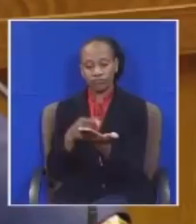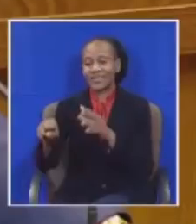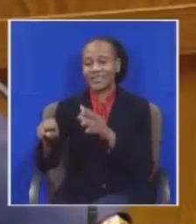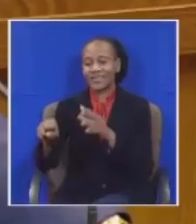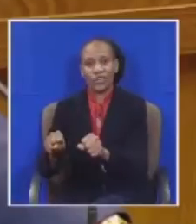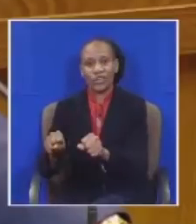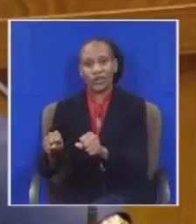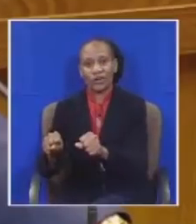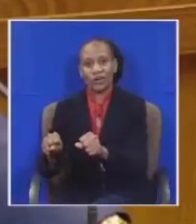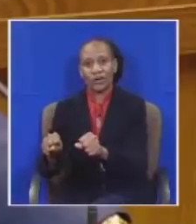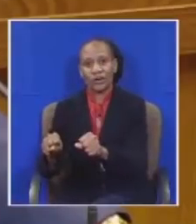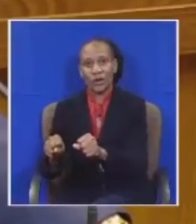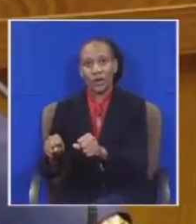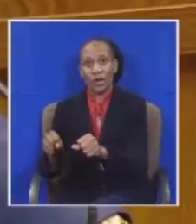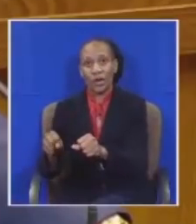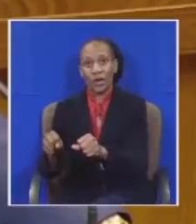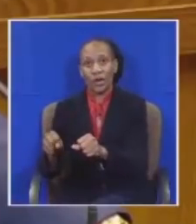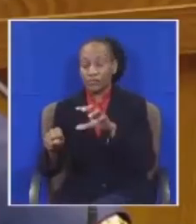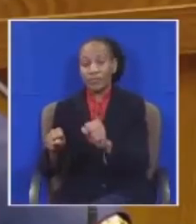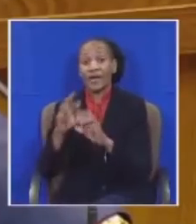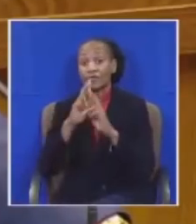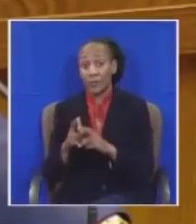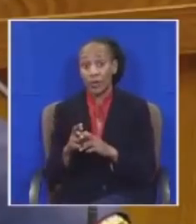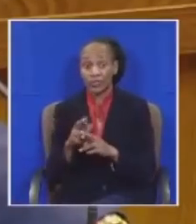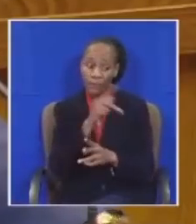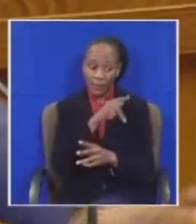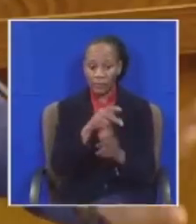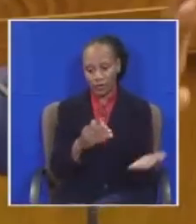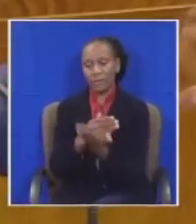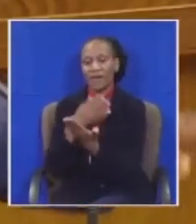Or state capture report or whatever you call it correctly